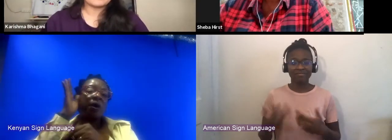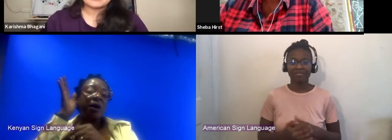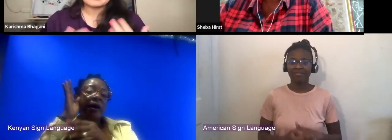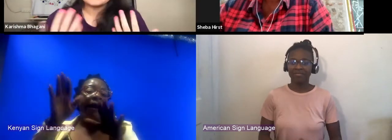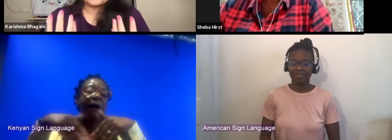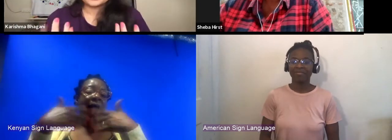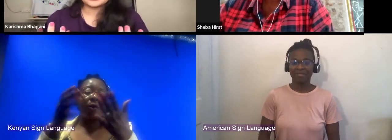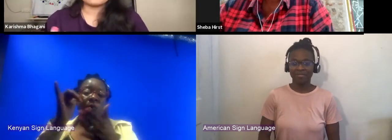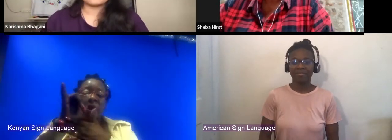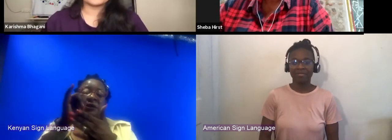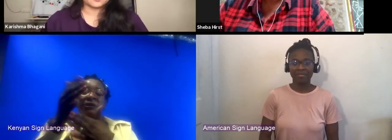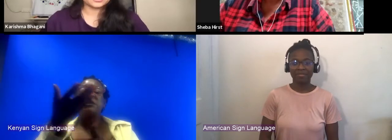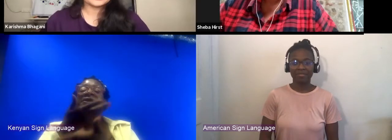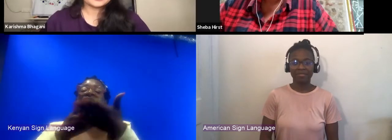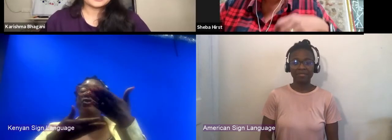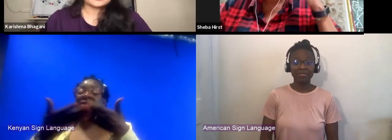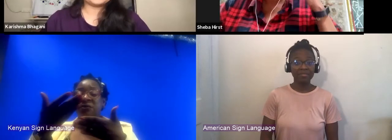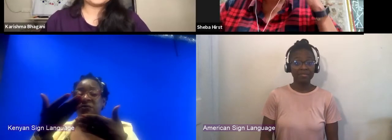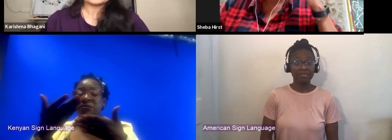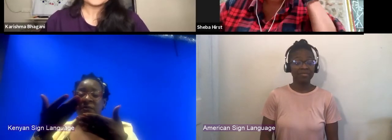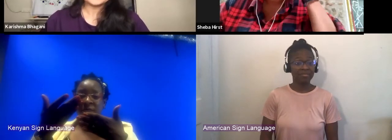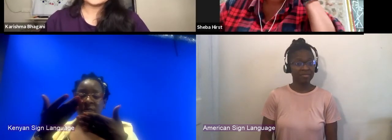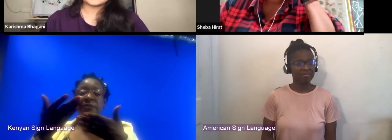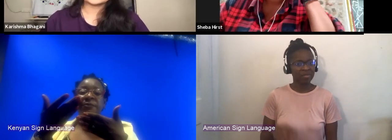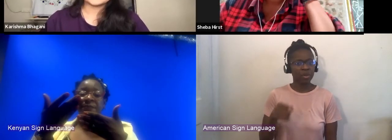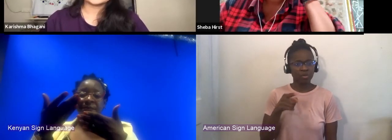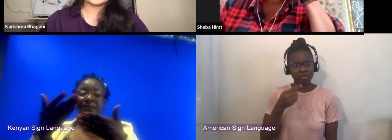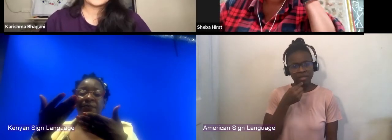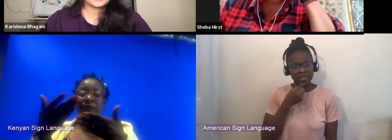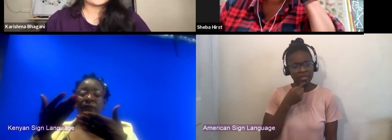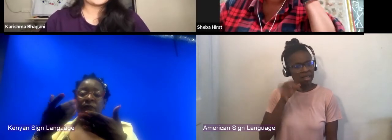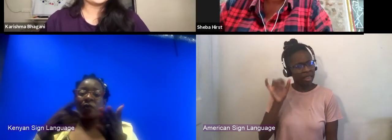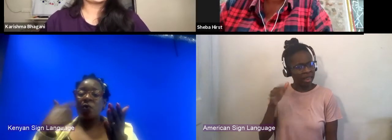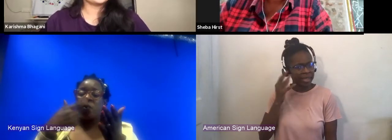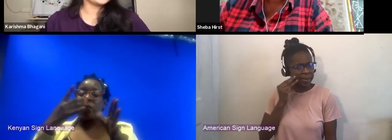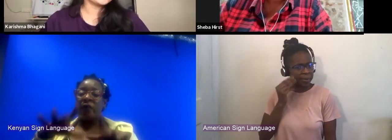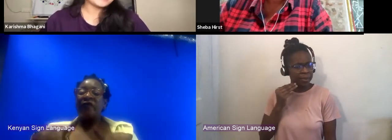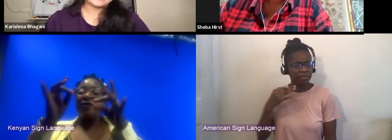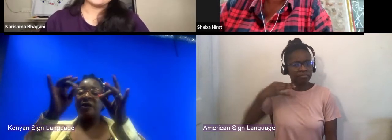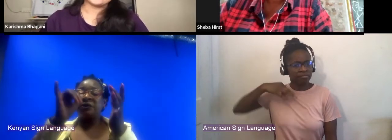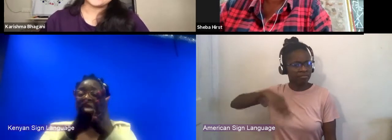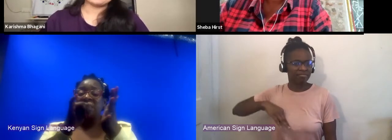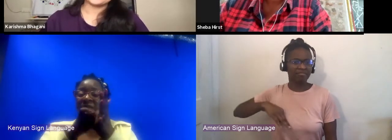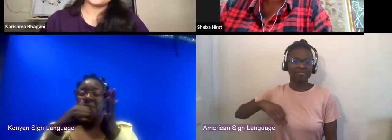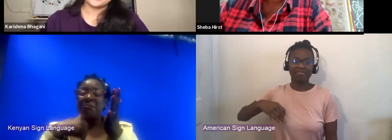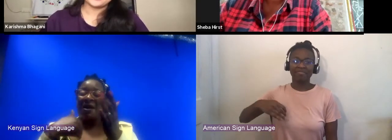when in person and fruitful in that sense I look forward to the day when we're able to fly